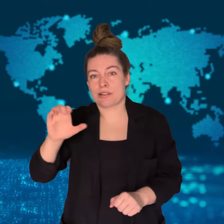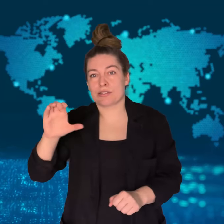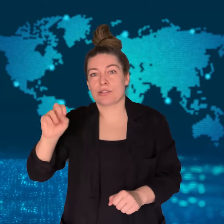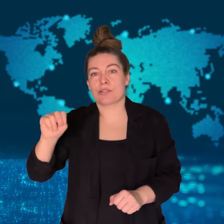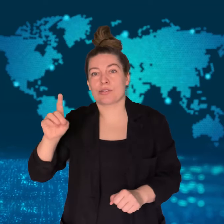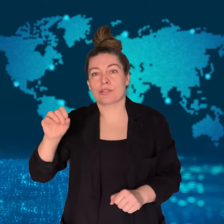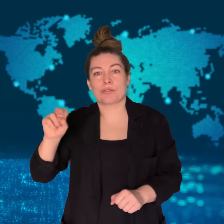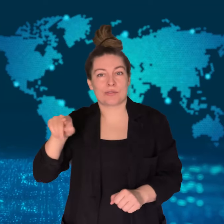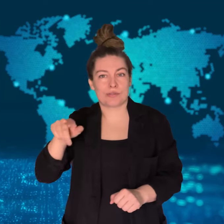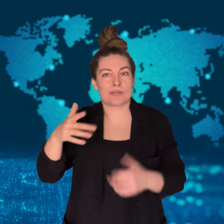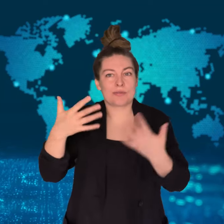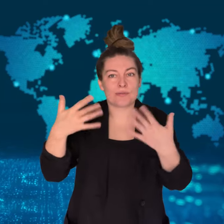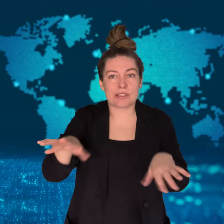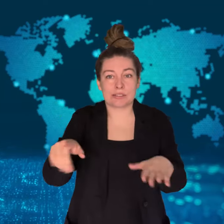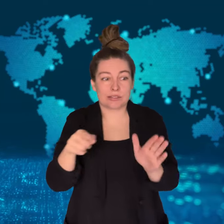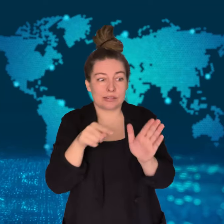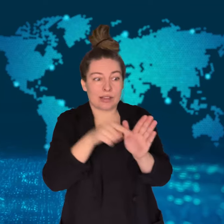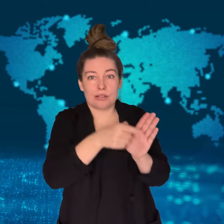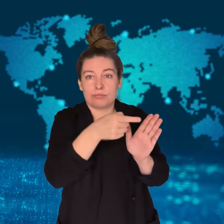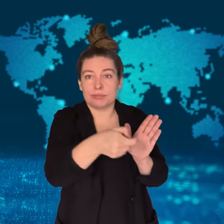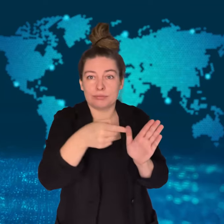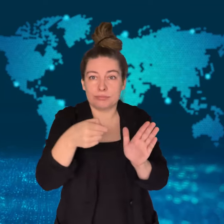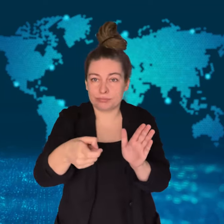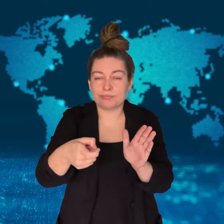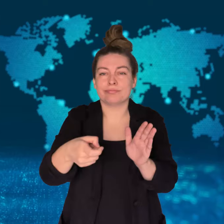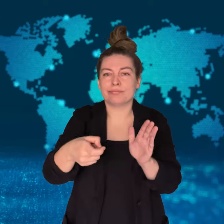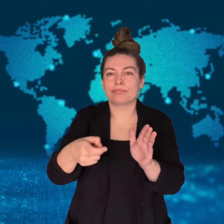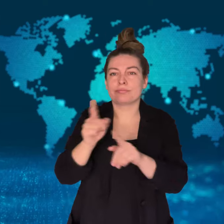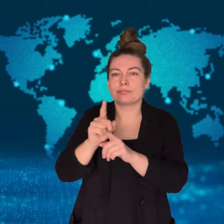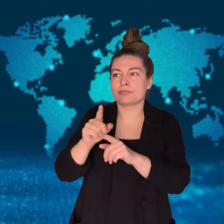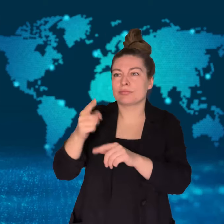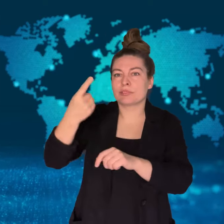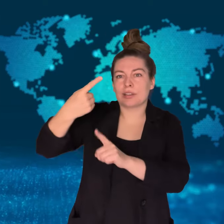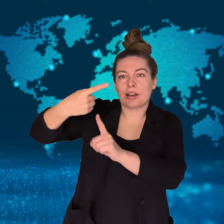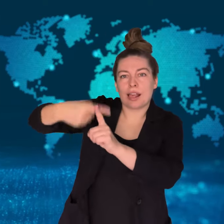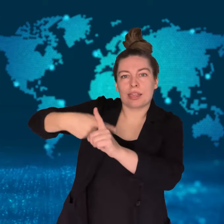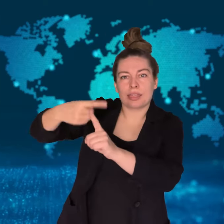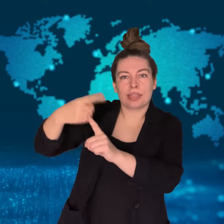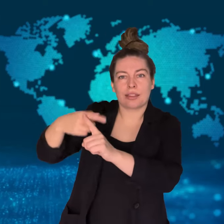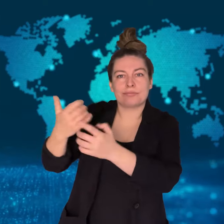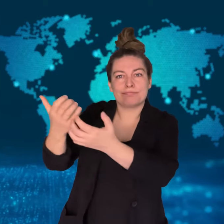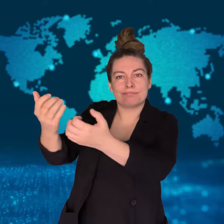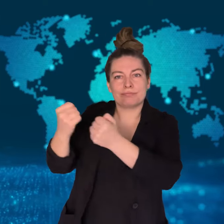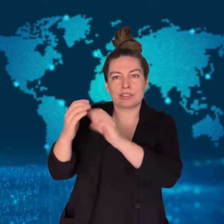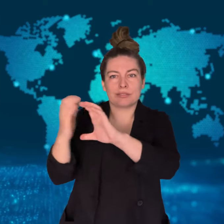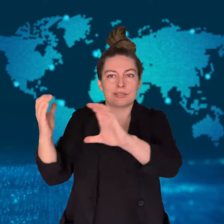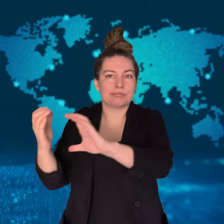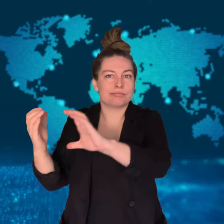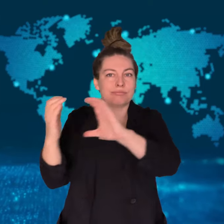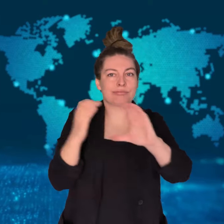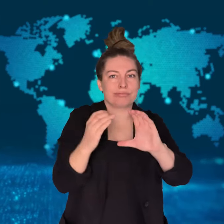He kept the location of the bodies a secret for days after his arrest.